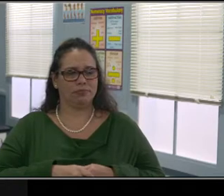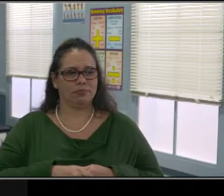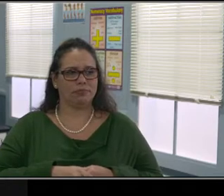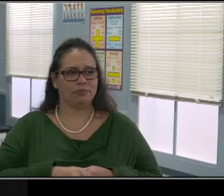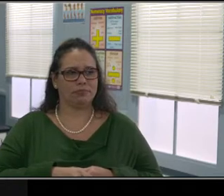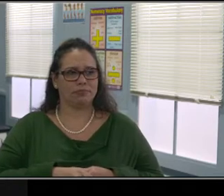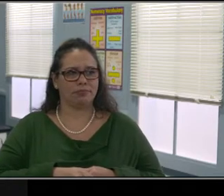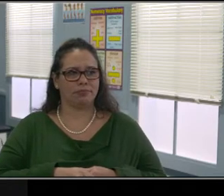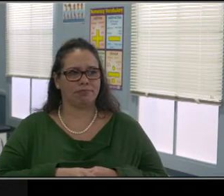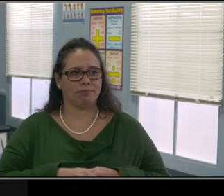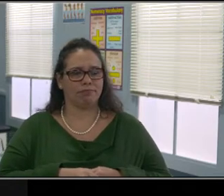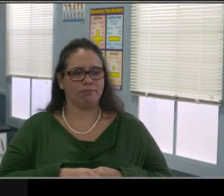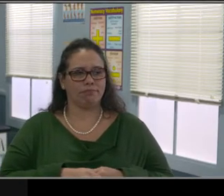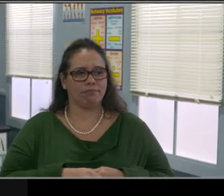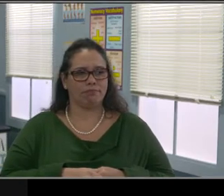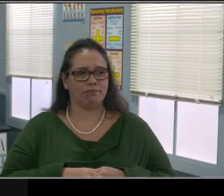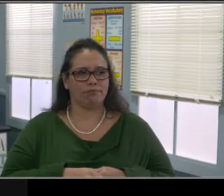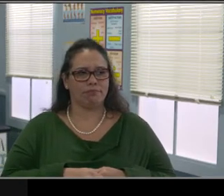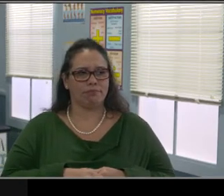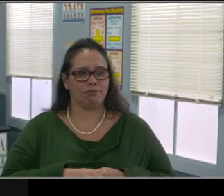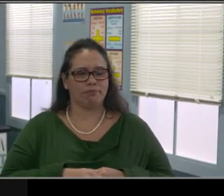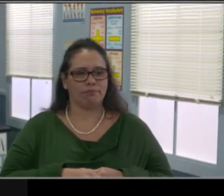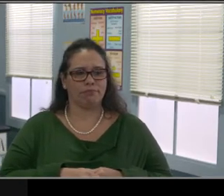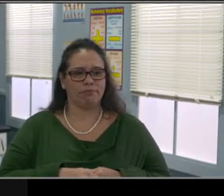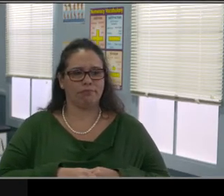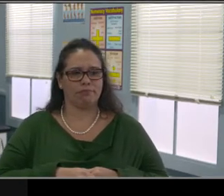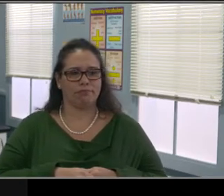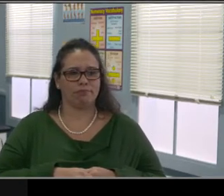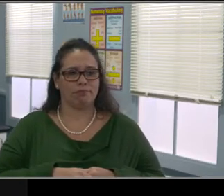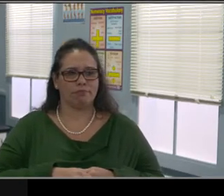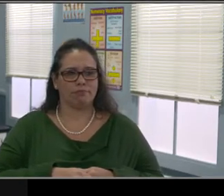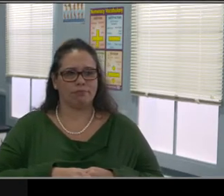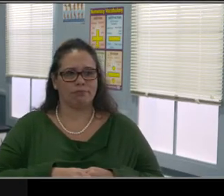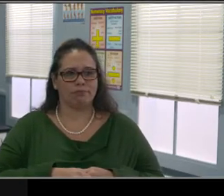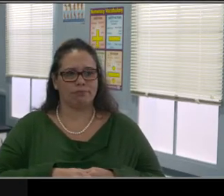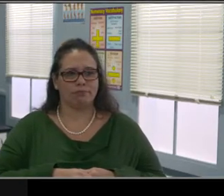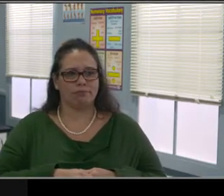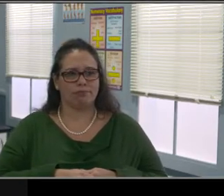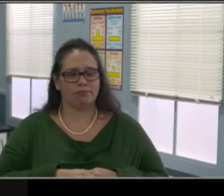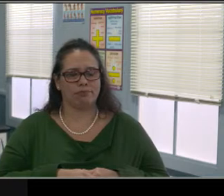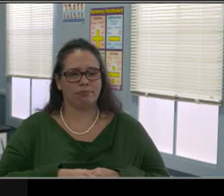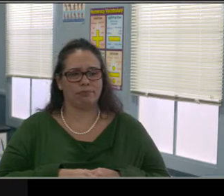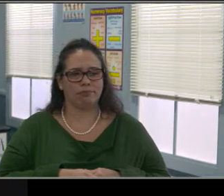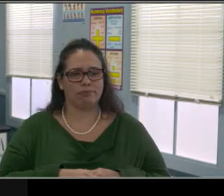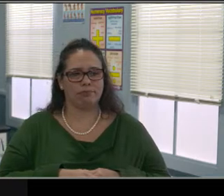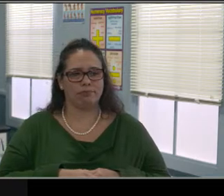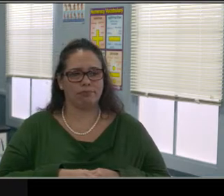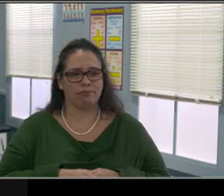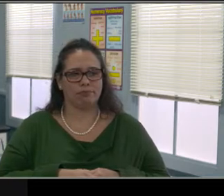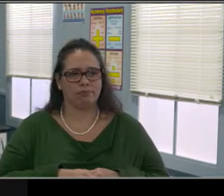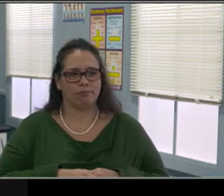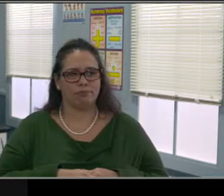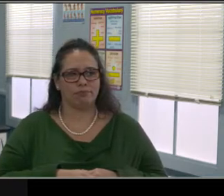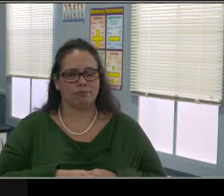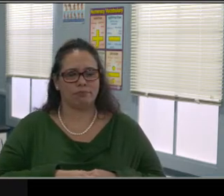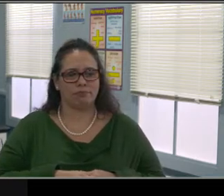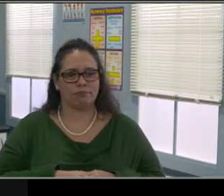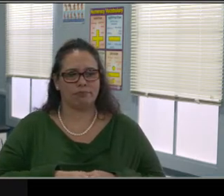Now, what is setting limits mean? Setting limits is the result of realizing that we can't force children to display positive behavior.